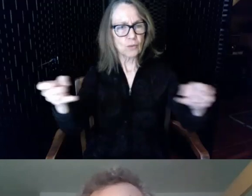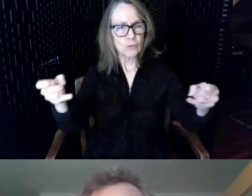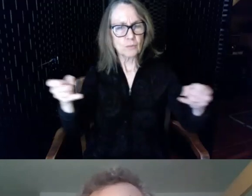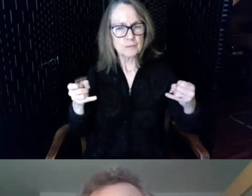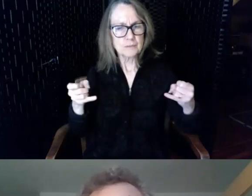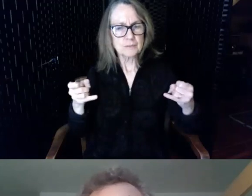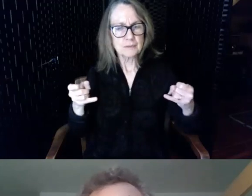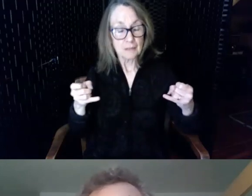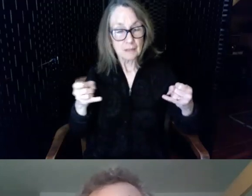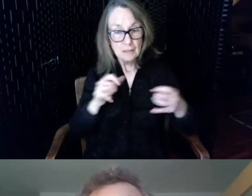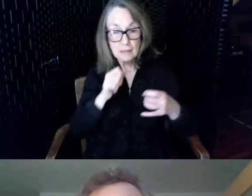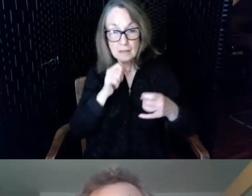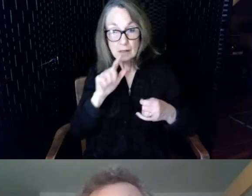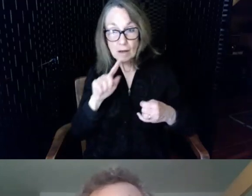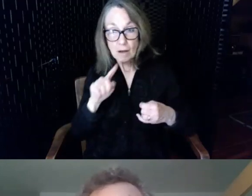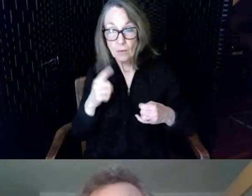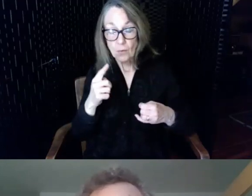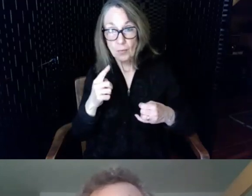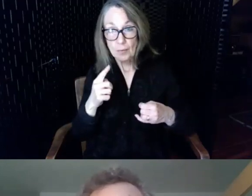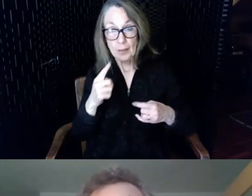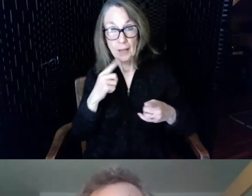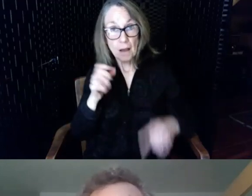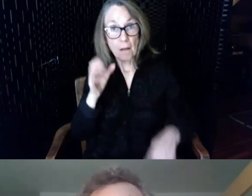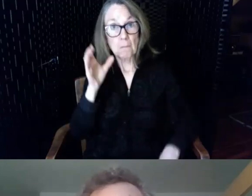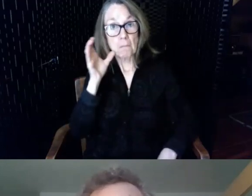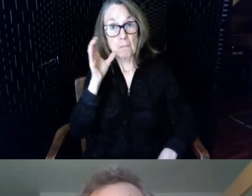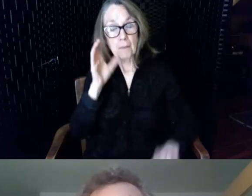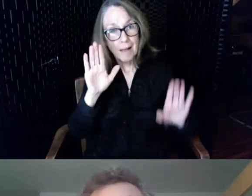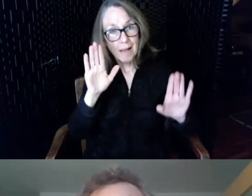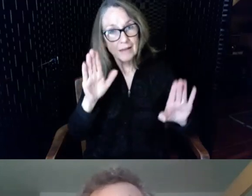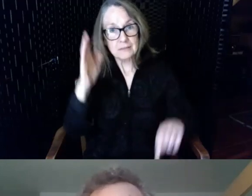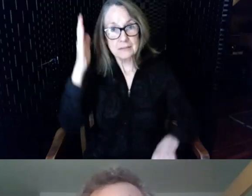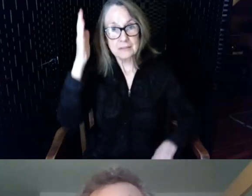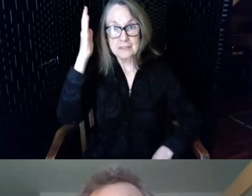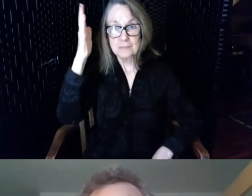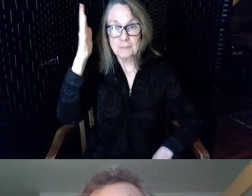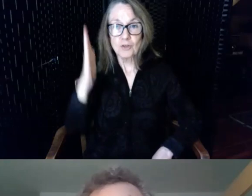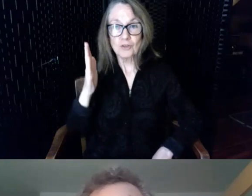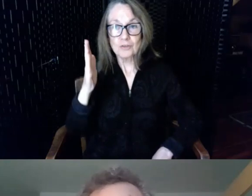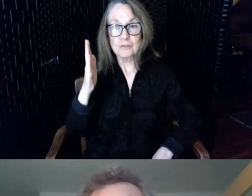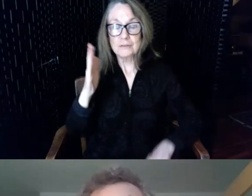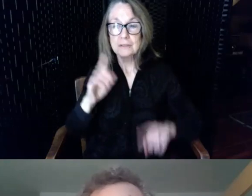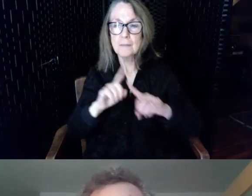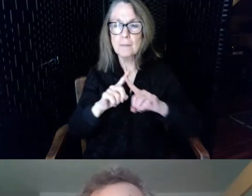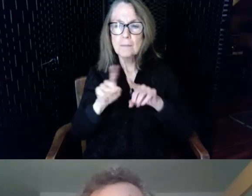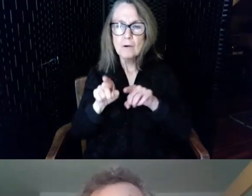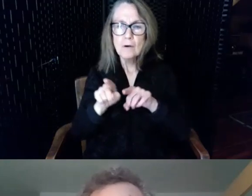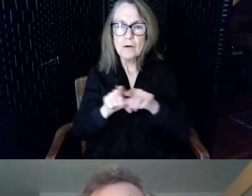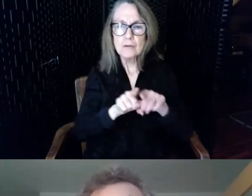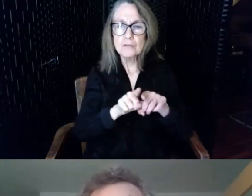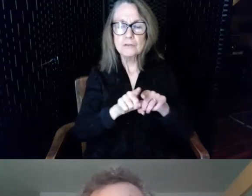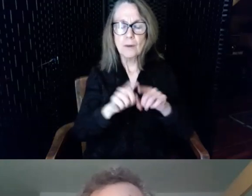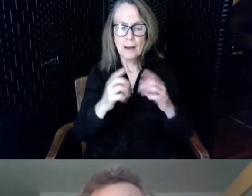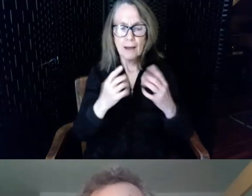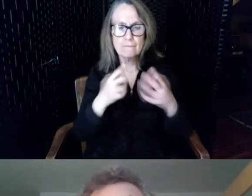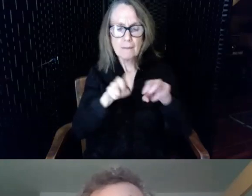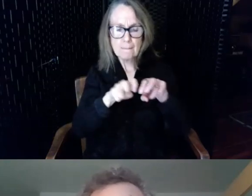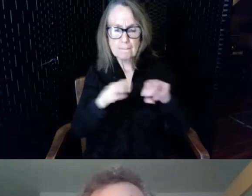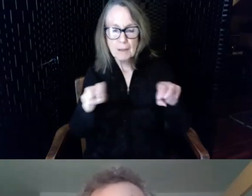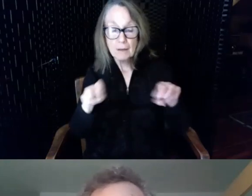did we hear excellent speakers there was also a panel of users of people who were